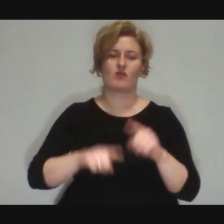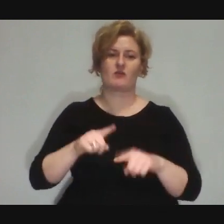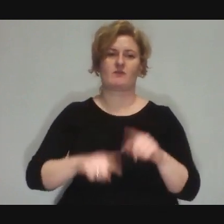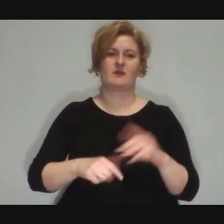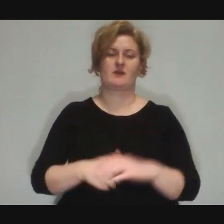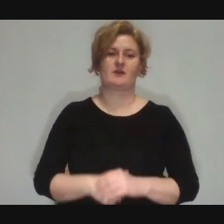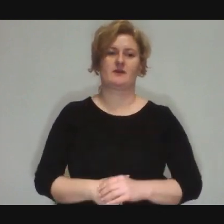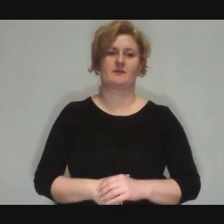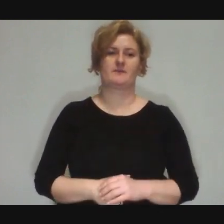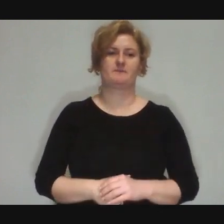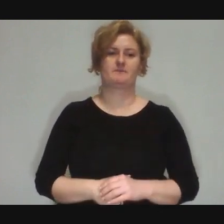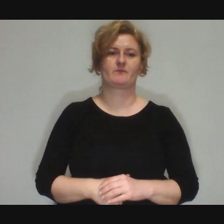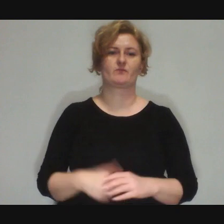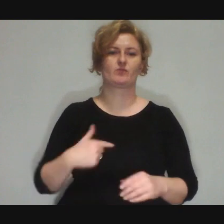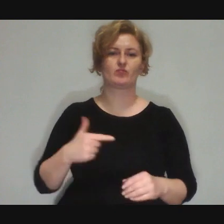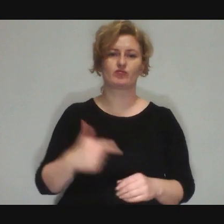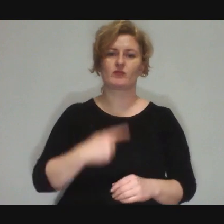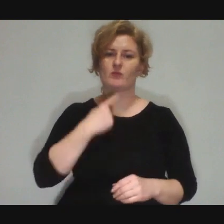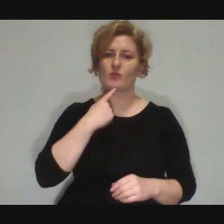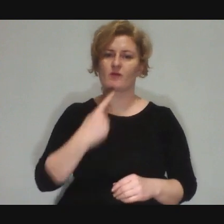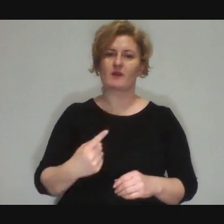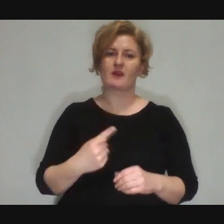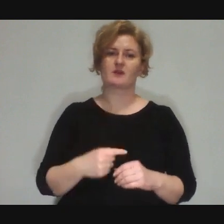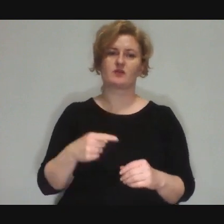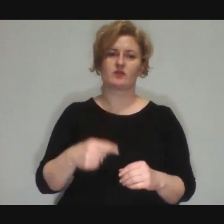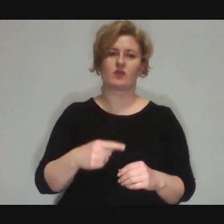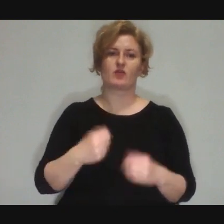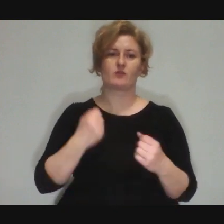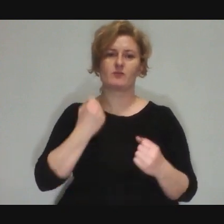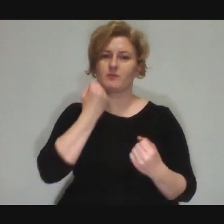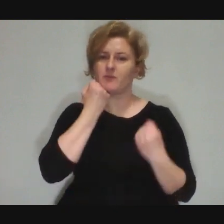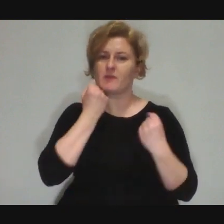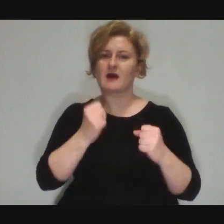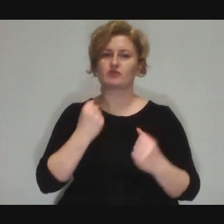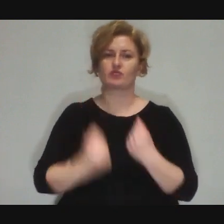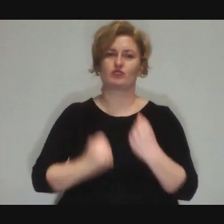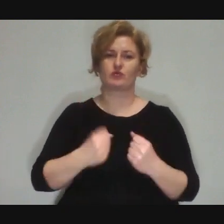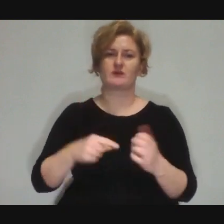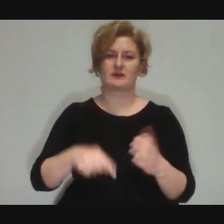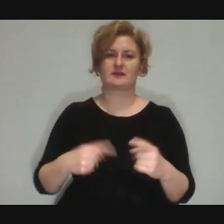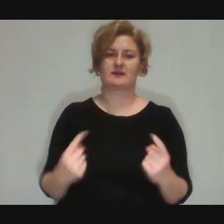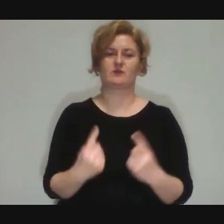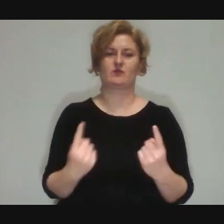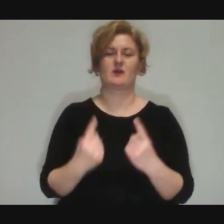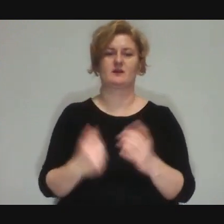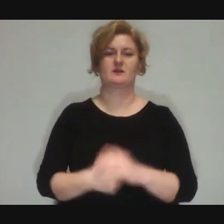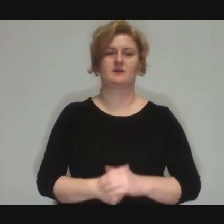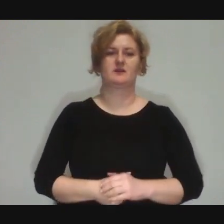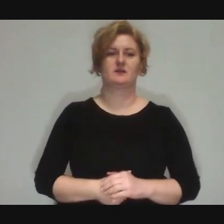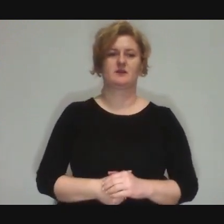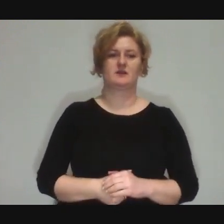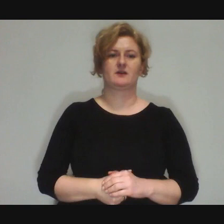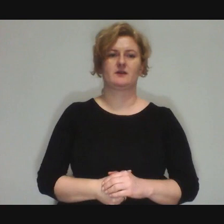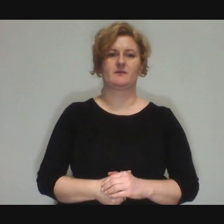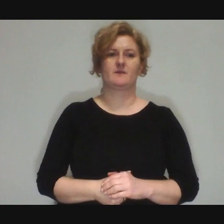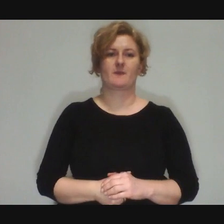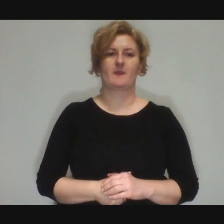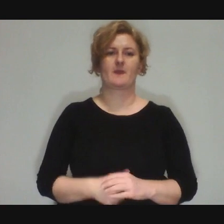because I have to say that it's very difficult at the moment, because most of the things that we did, that I do....